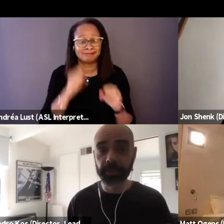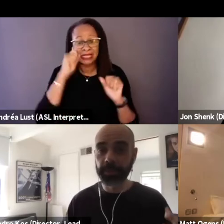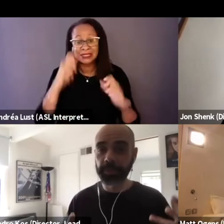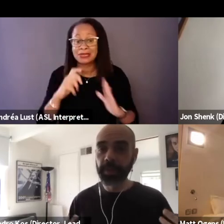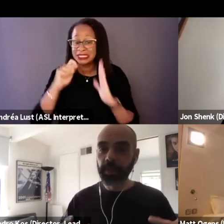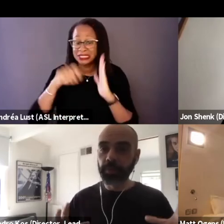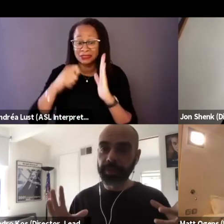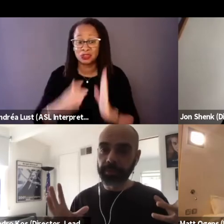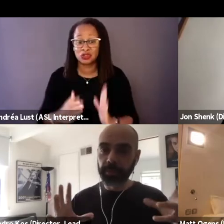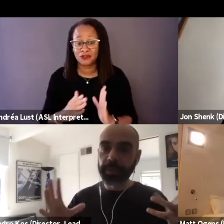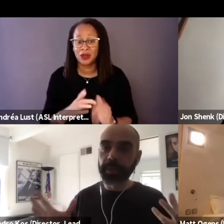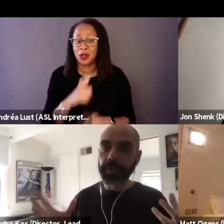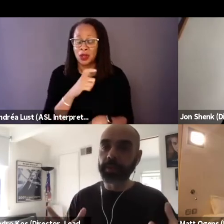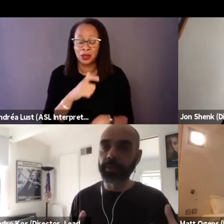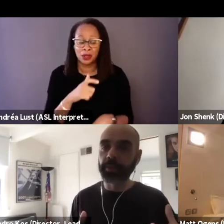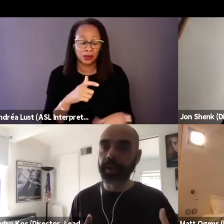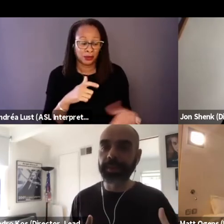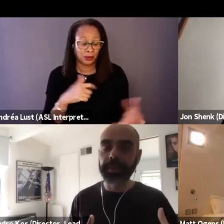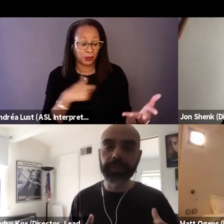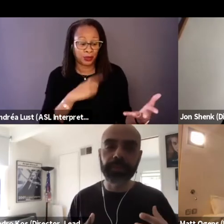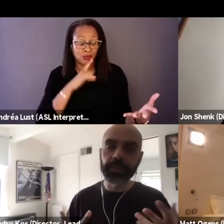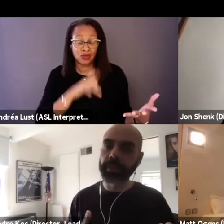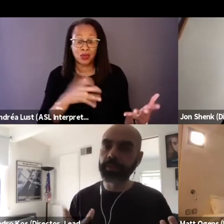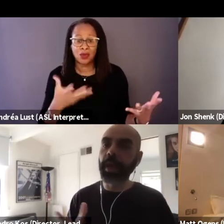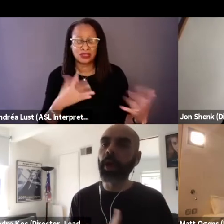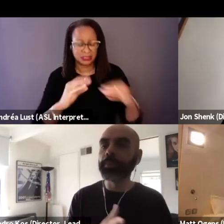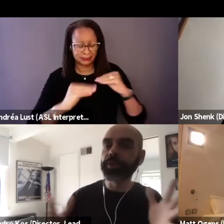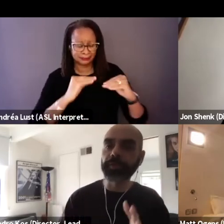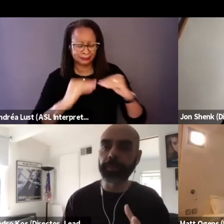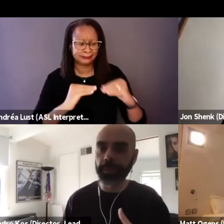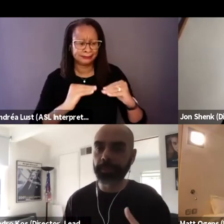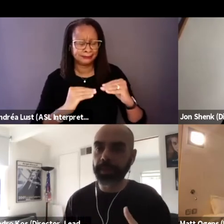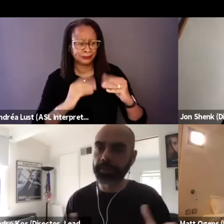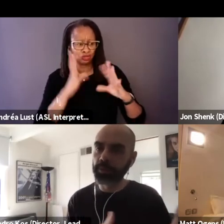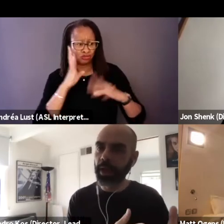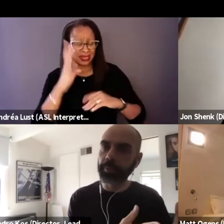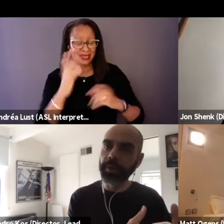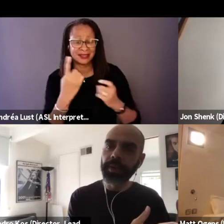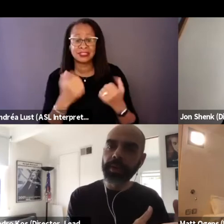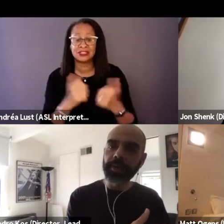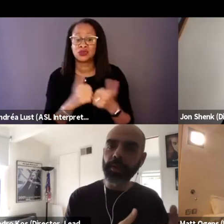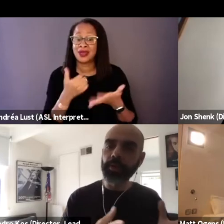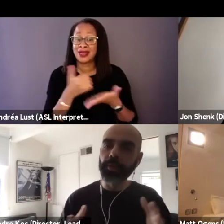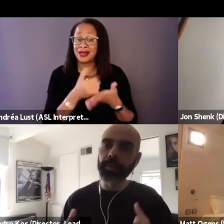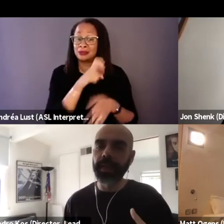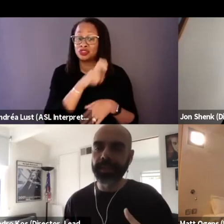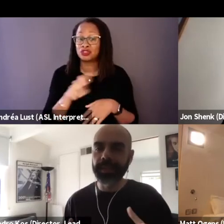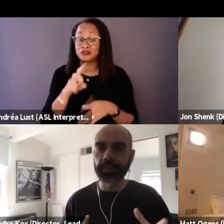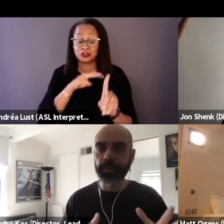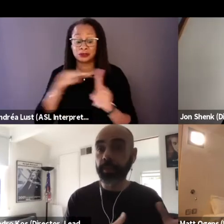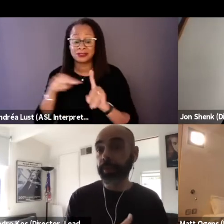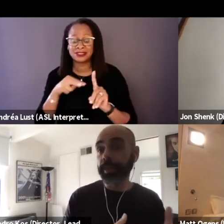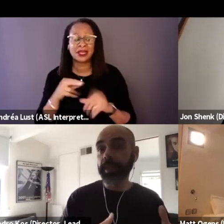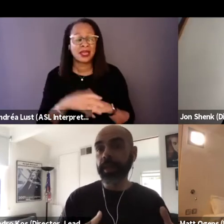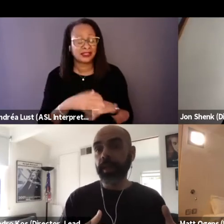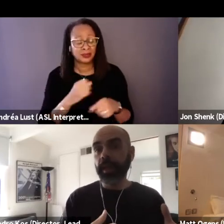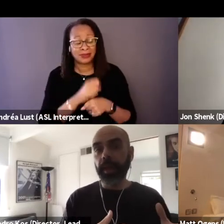who we really wanted to craft something visually to help shift the perspective, to help humanizes this issue and really,